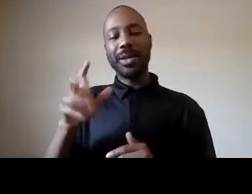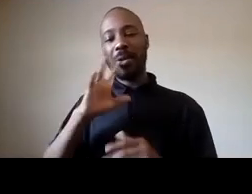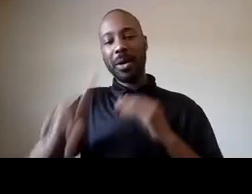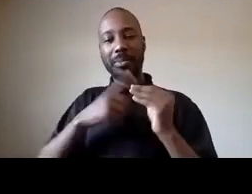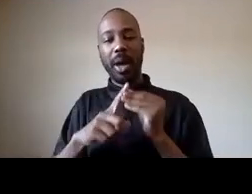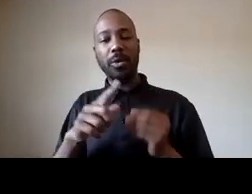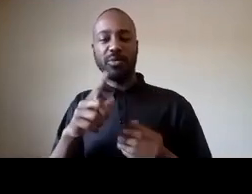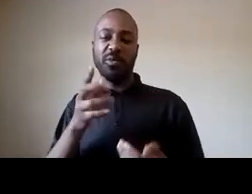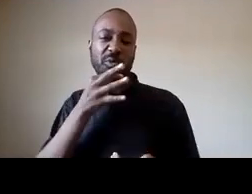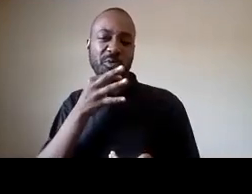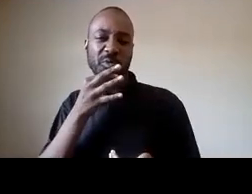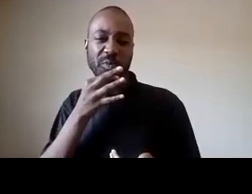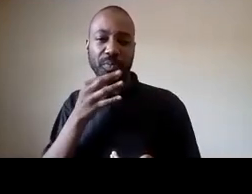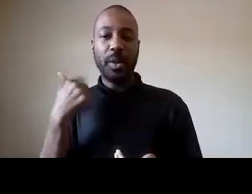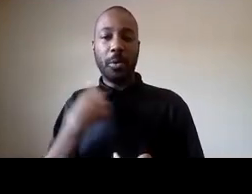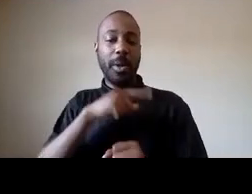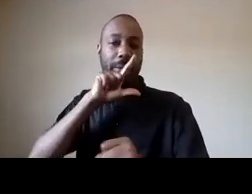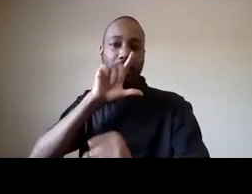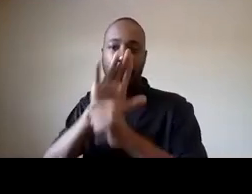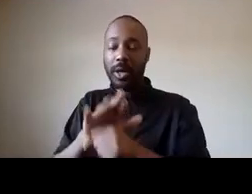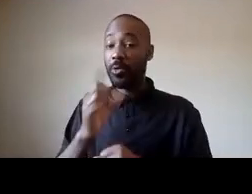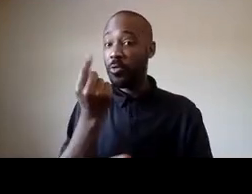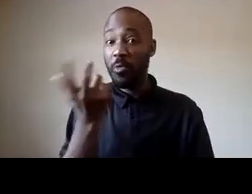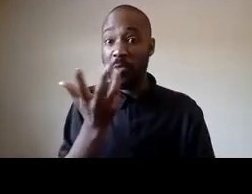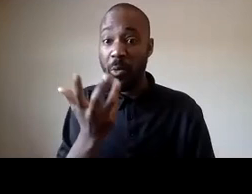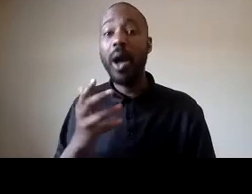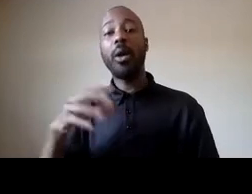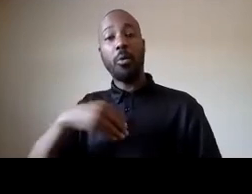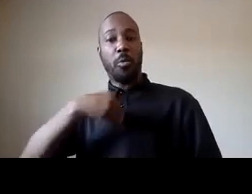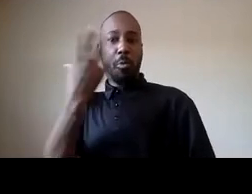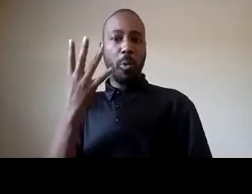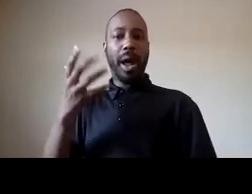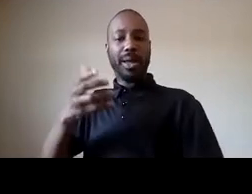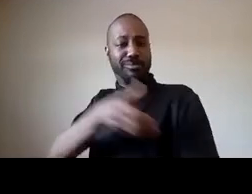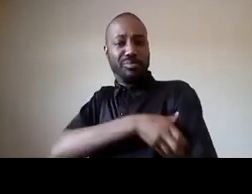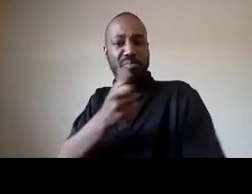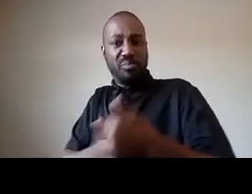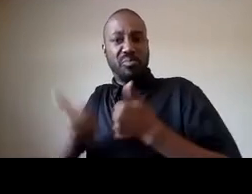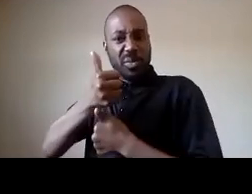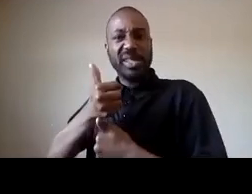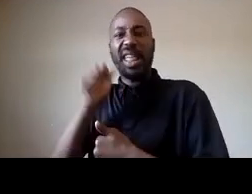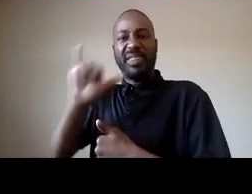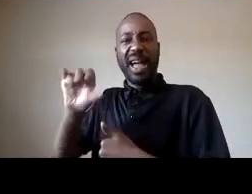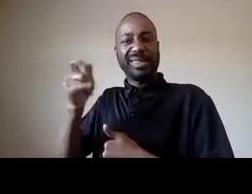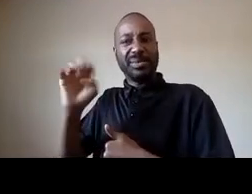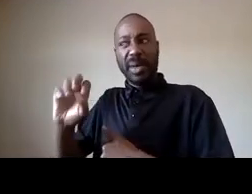we committed to disrupting spaces of white supremacy and so our first planned march was in beverly hills